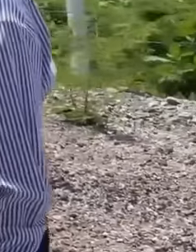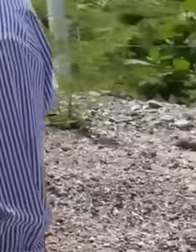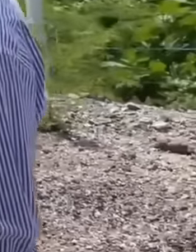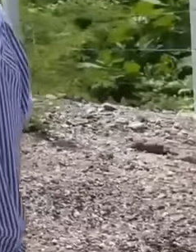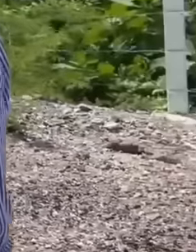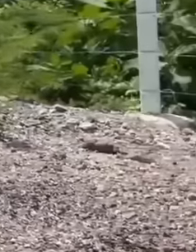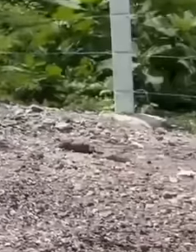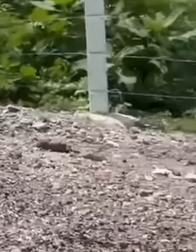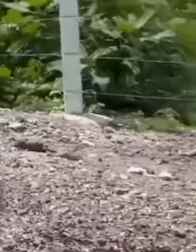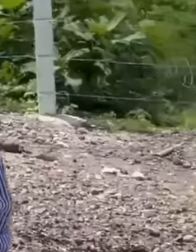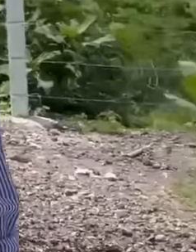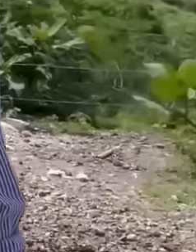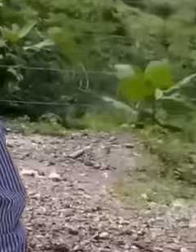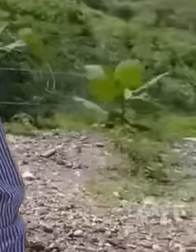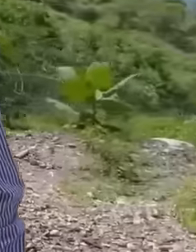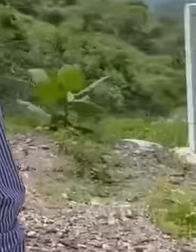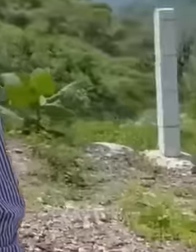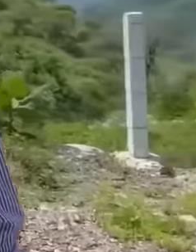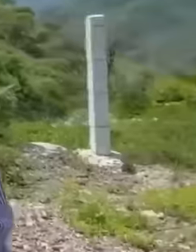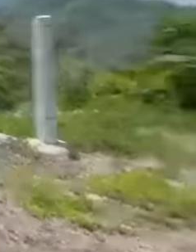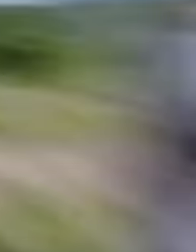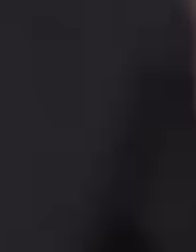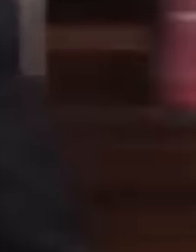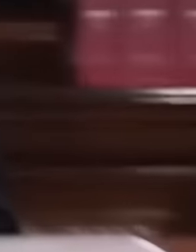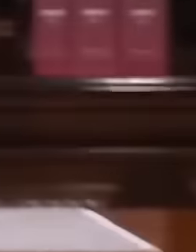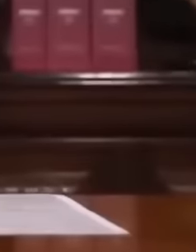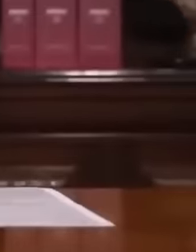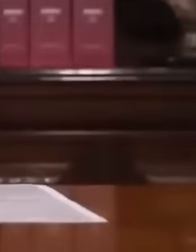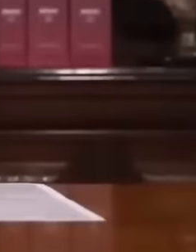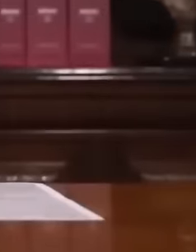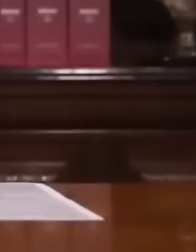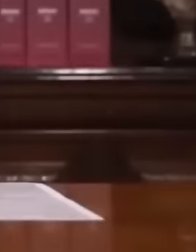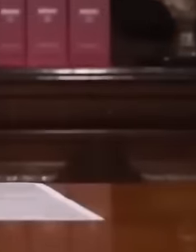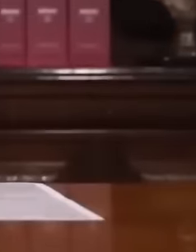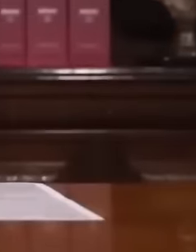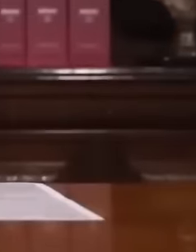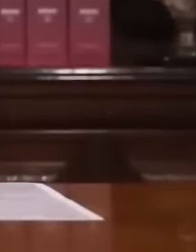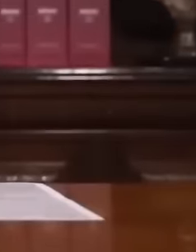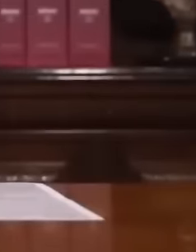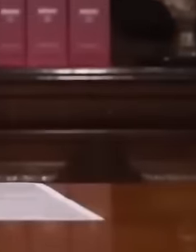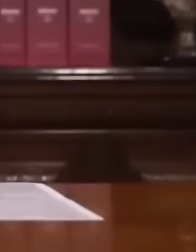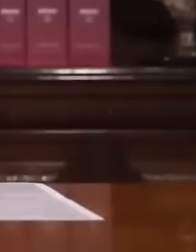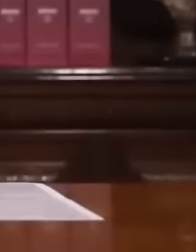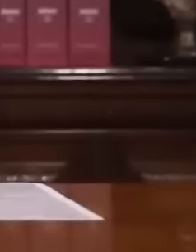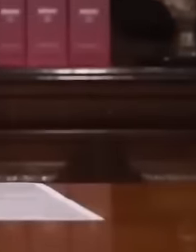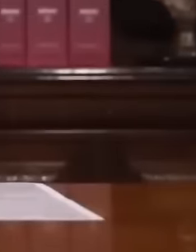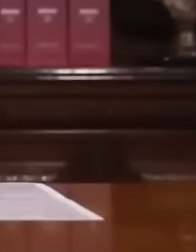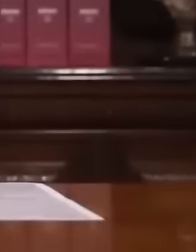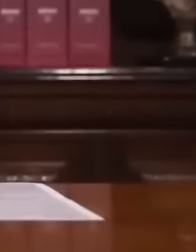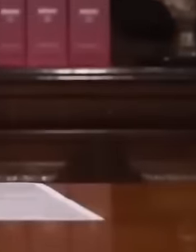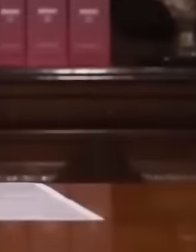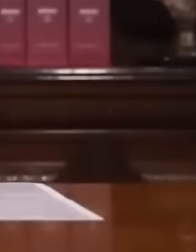government. He has recently been analyzing the budget